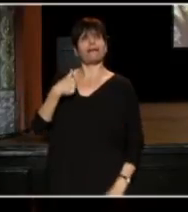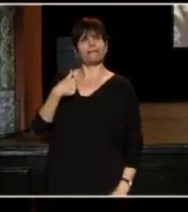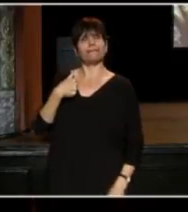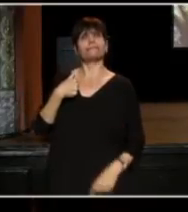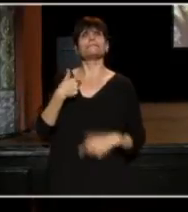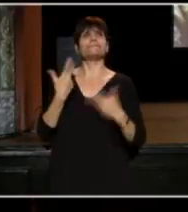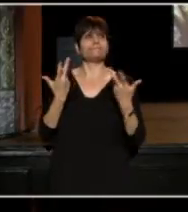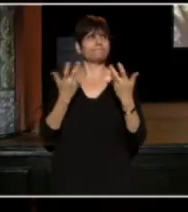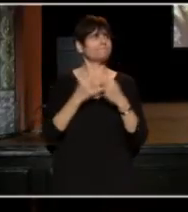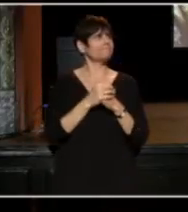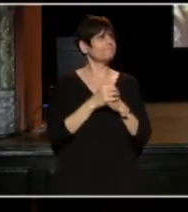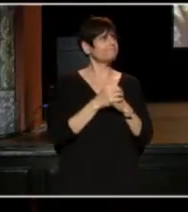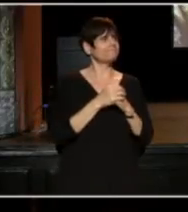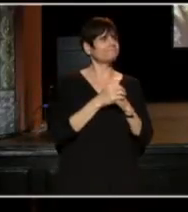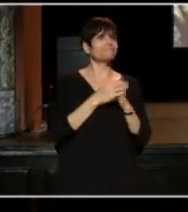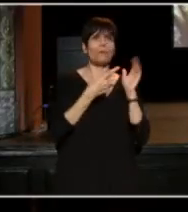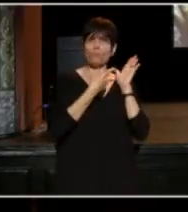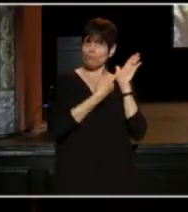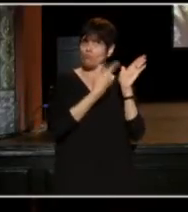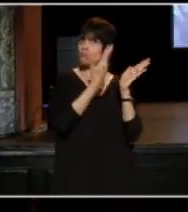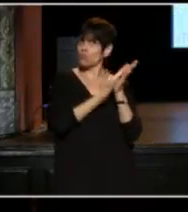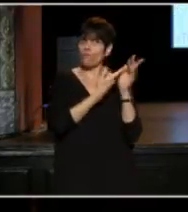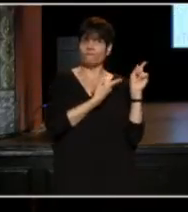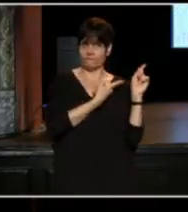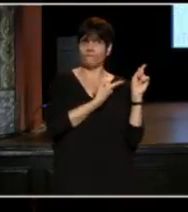Go on that. Go on that. I got this.